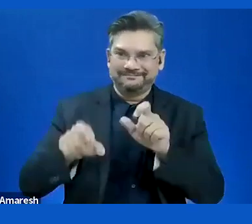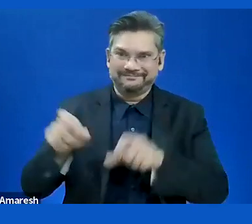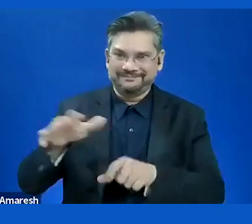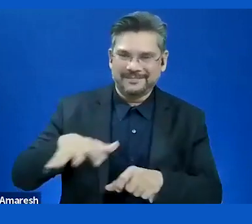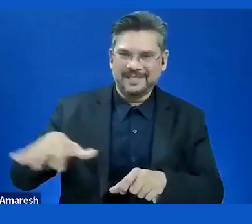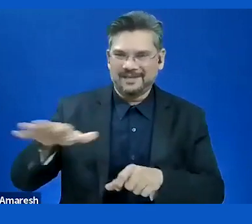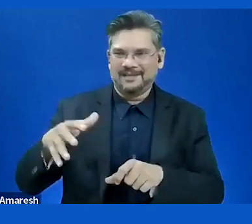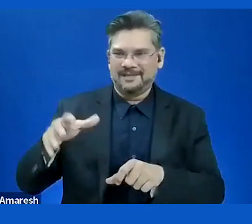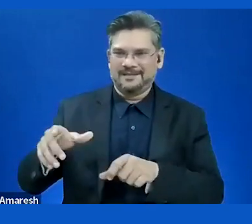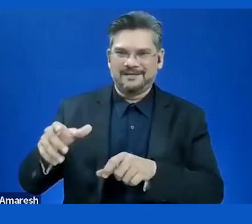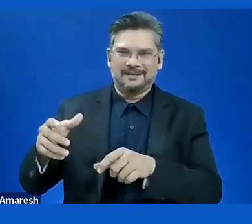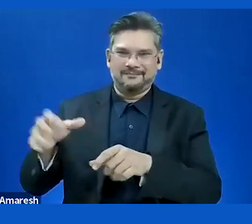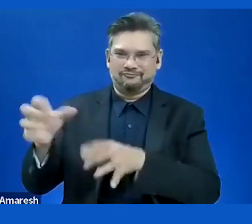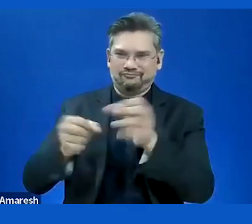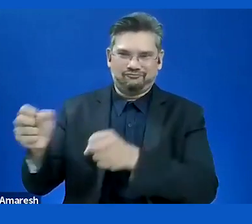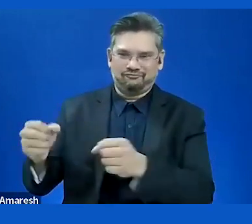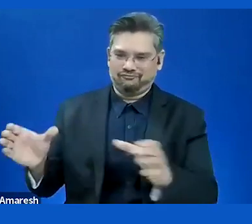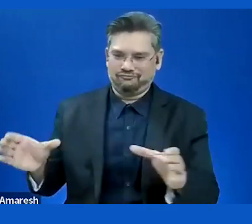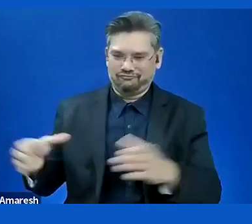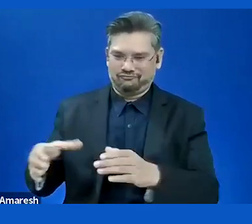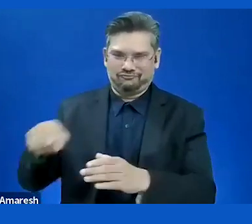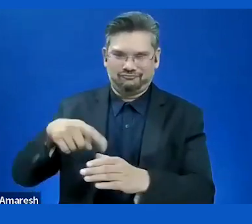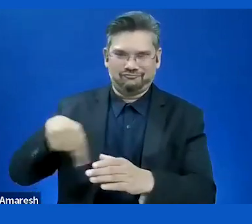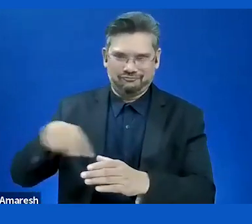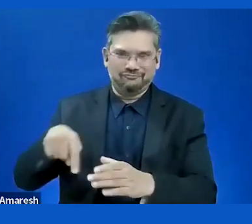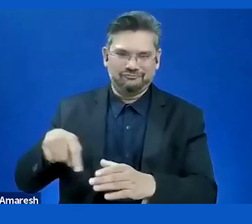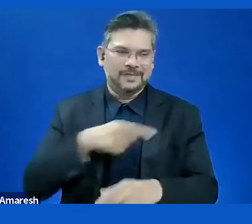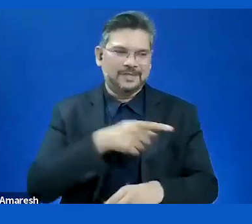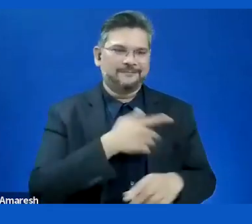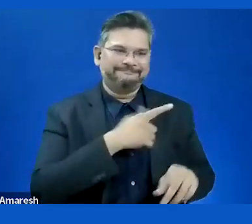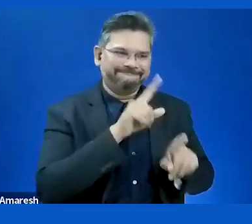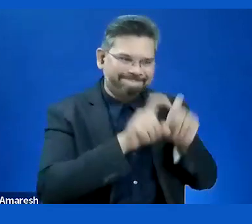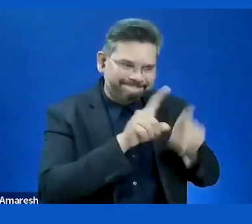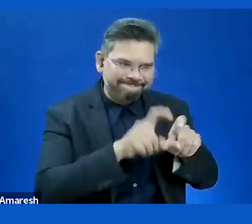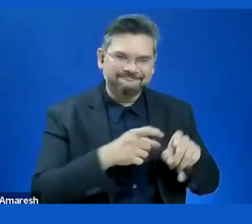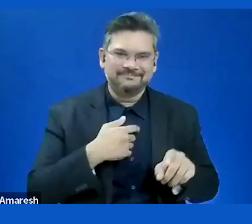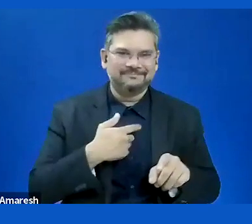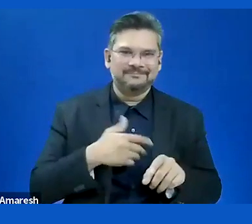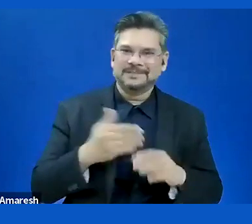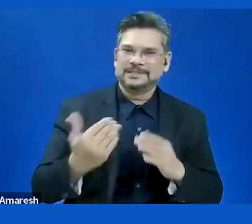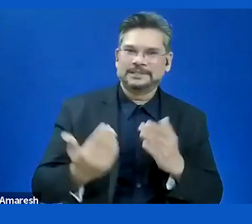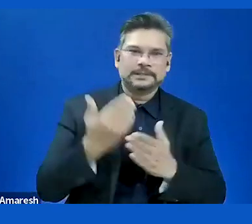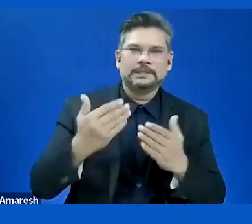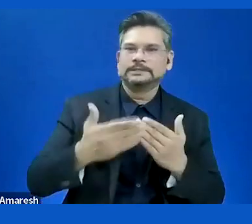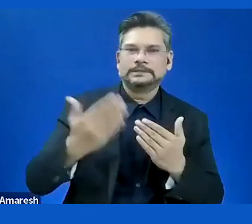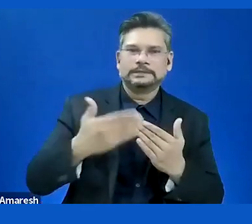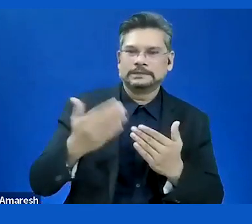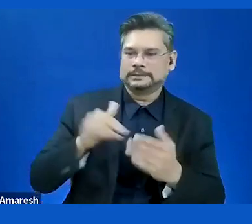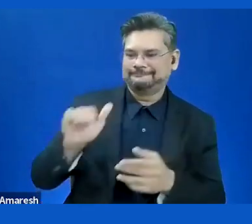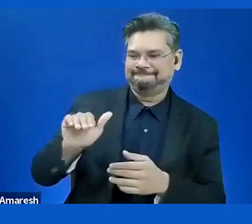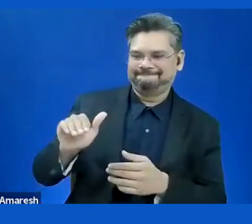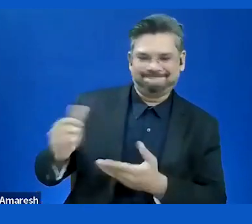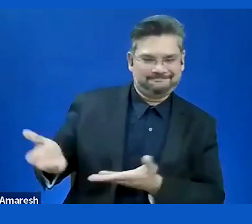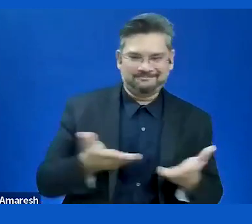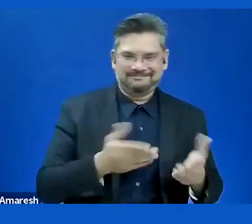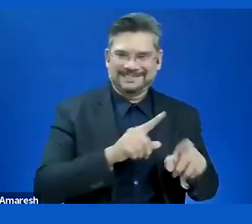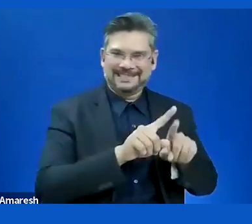make testing easier for organizations. This is one of the main questions, how do we actually